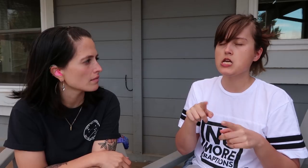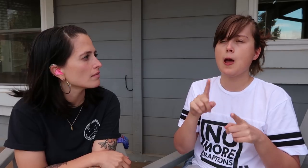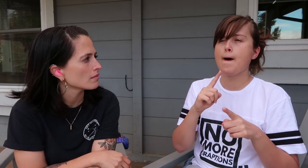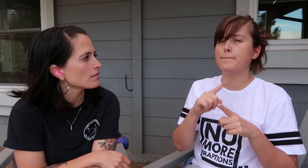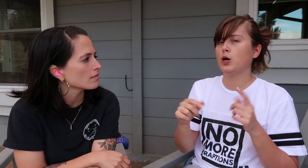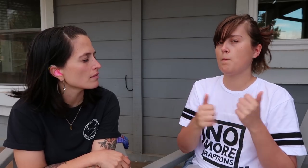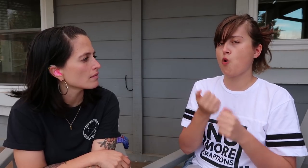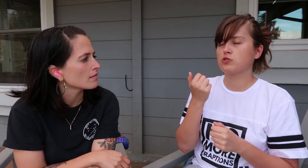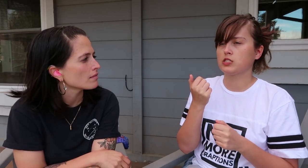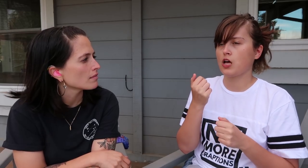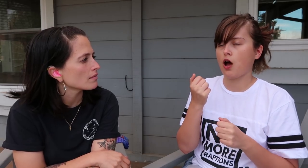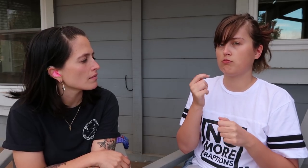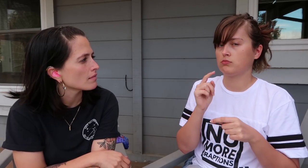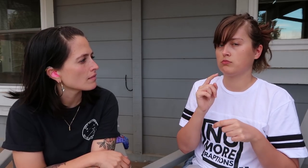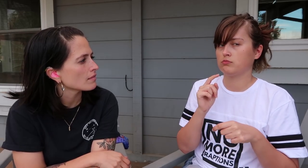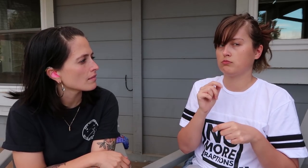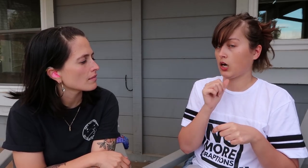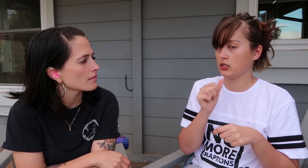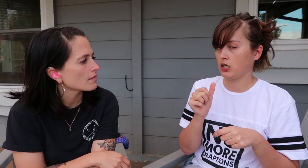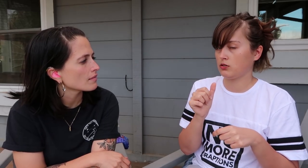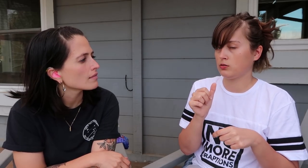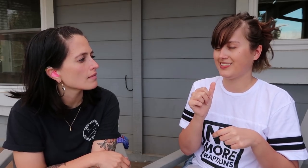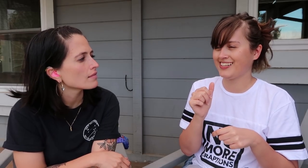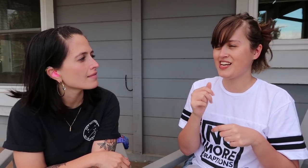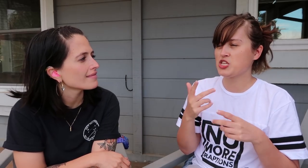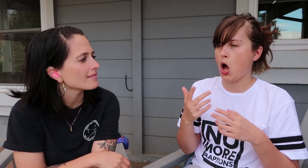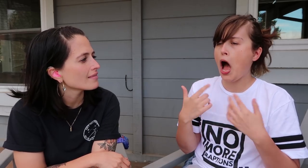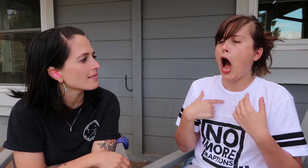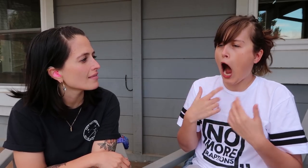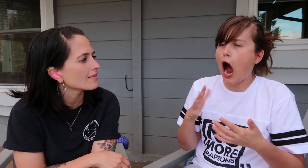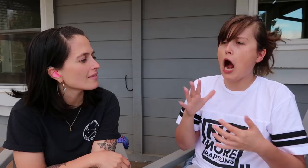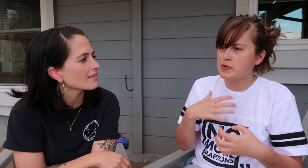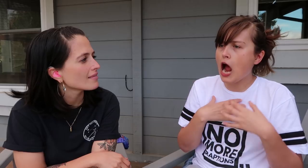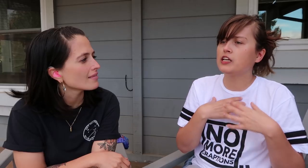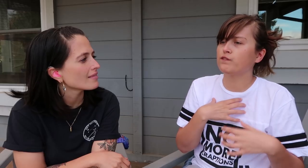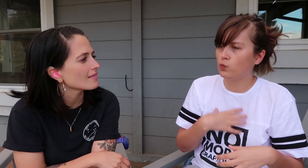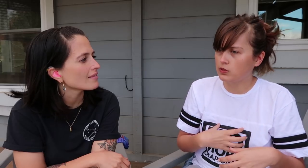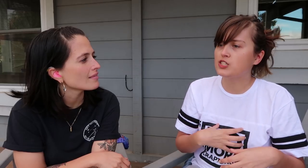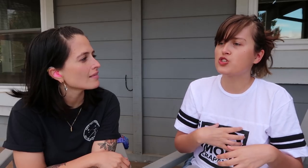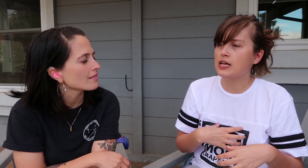but most of the time, I don’t, so I’m kind of wishing that